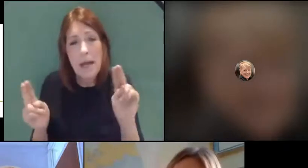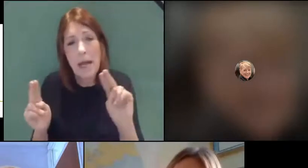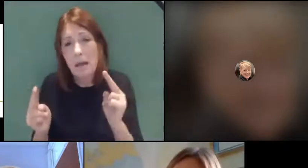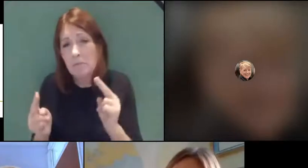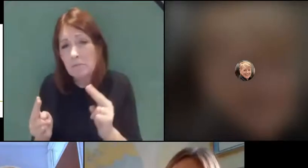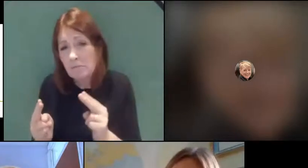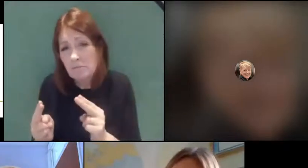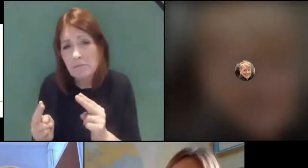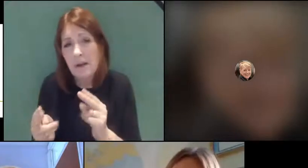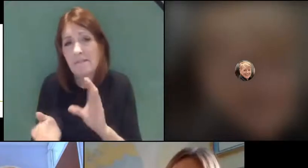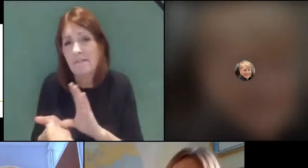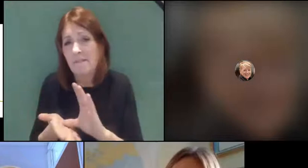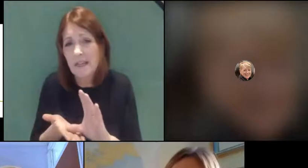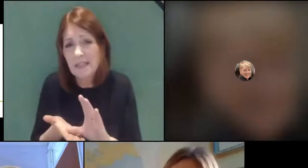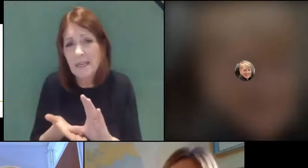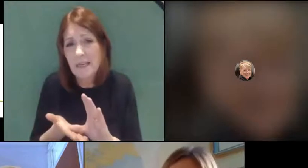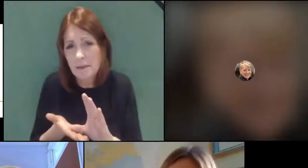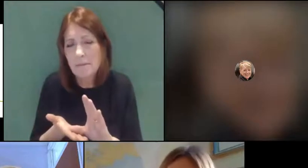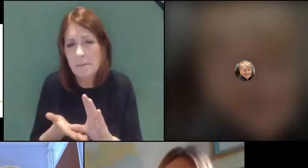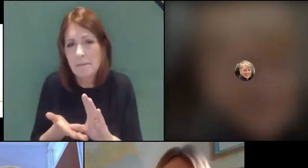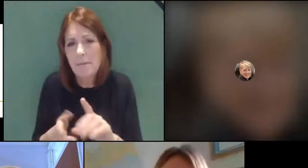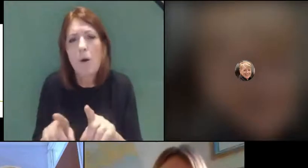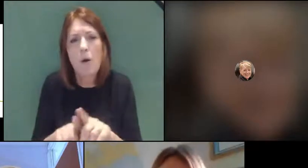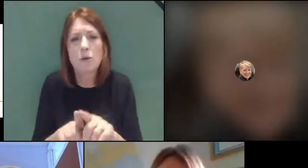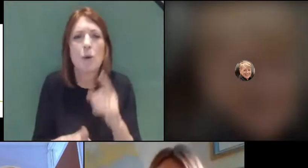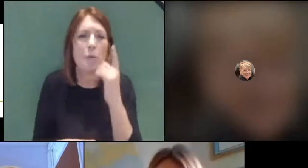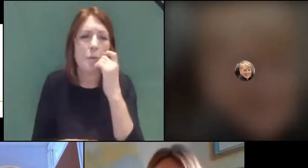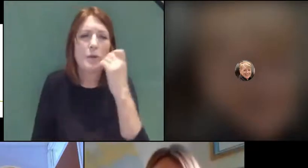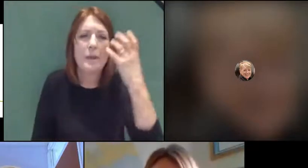But I think it's also quite likely the government will invest